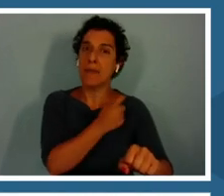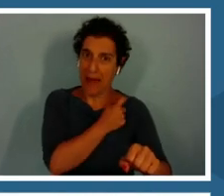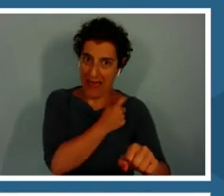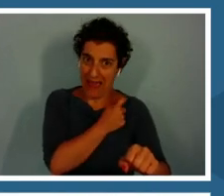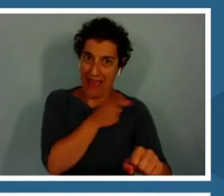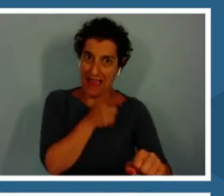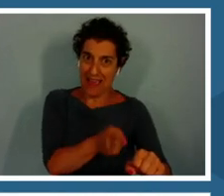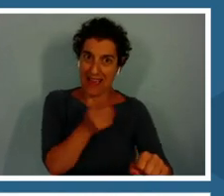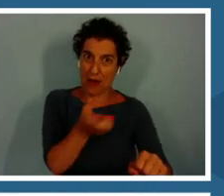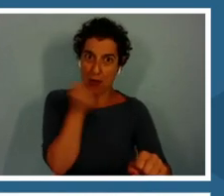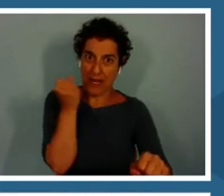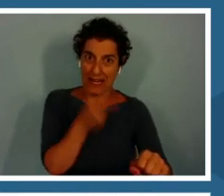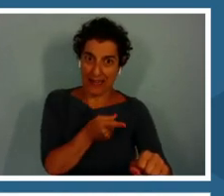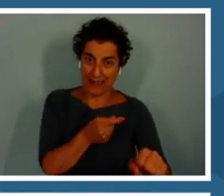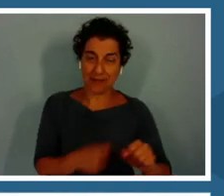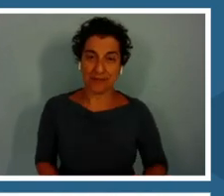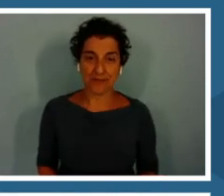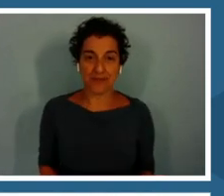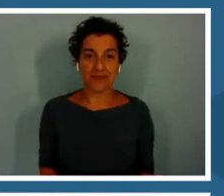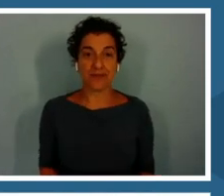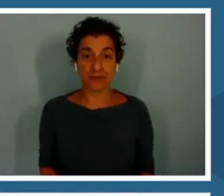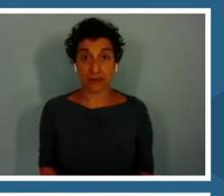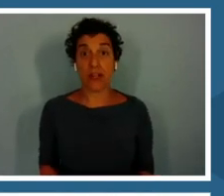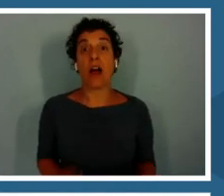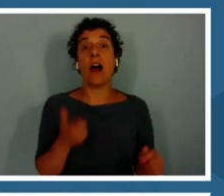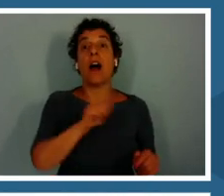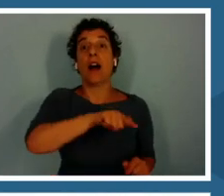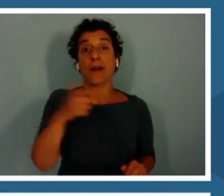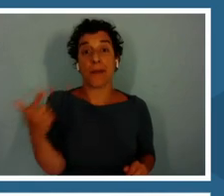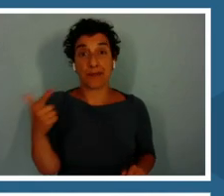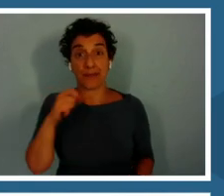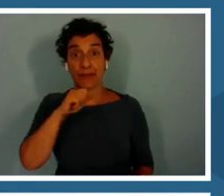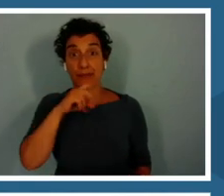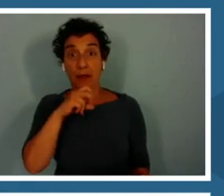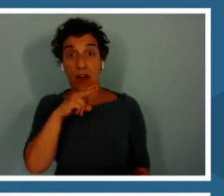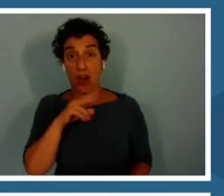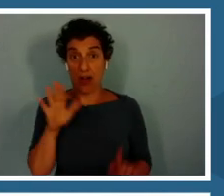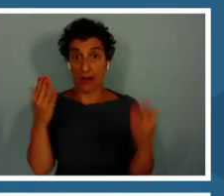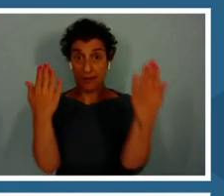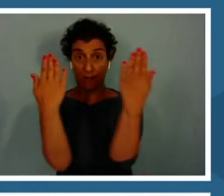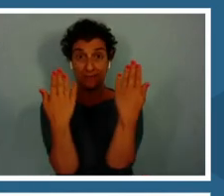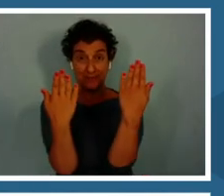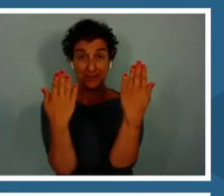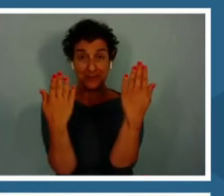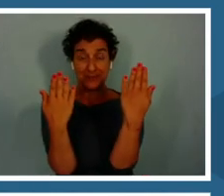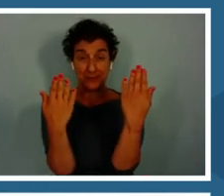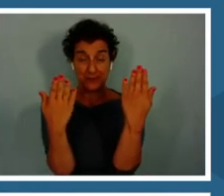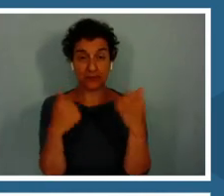Now we are going to switch over to the frogs side of the keyboard. It's a bit more complicated.